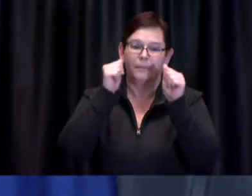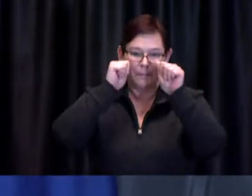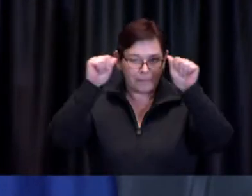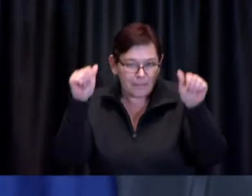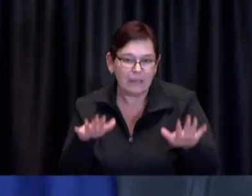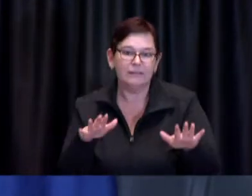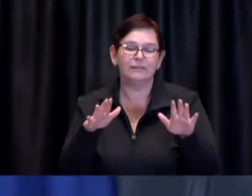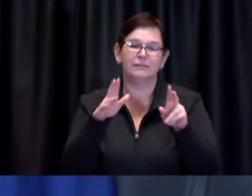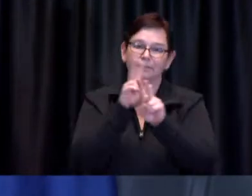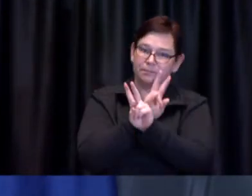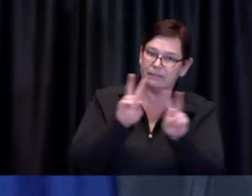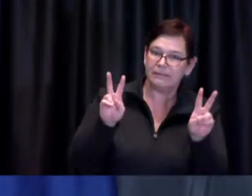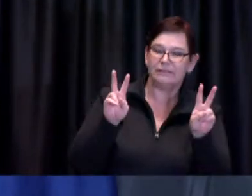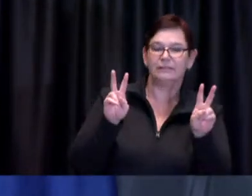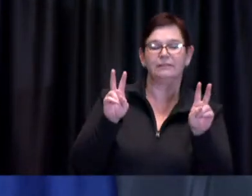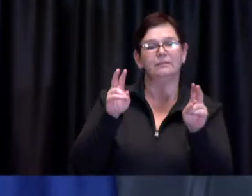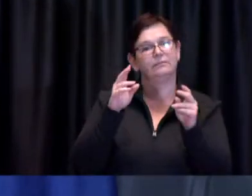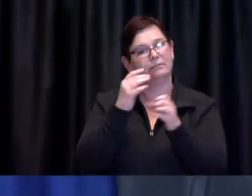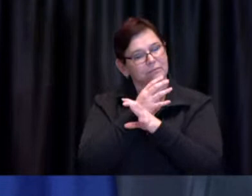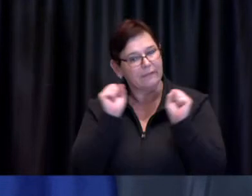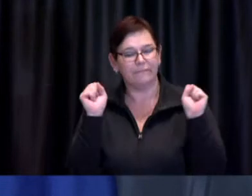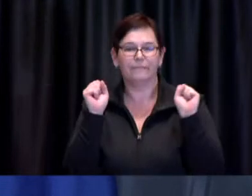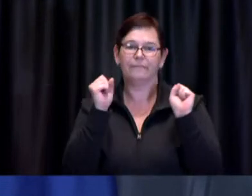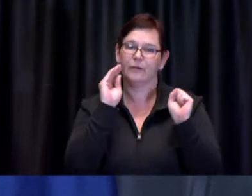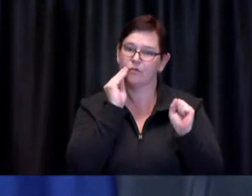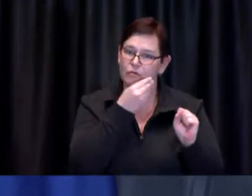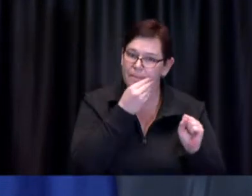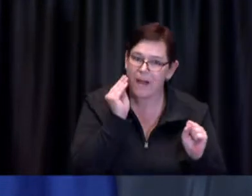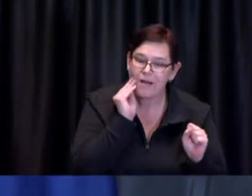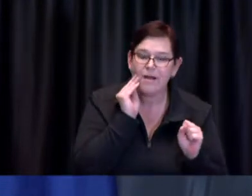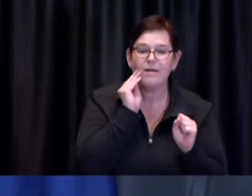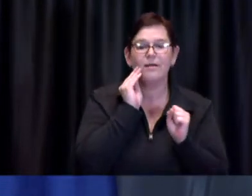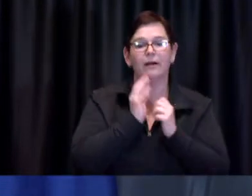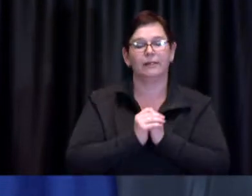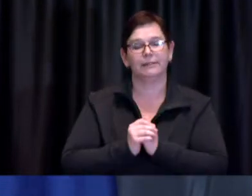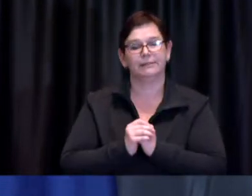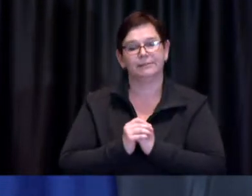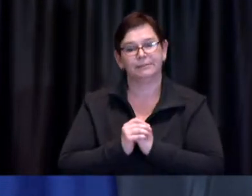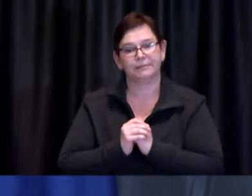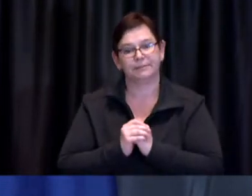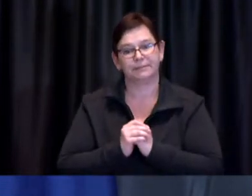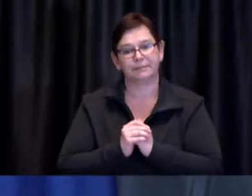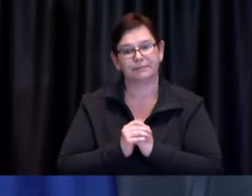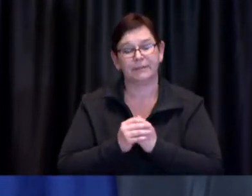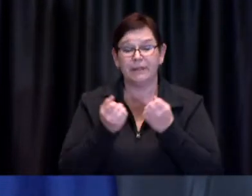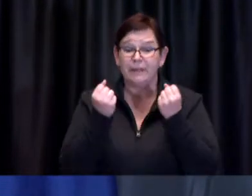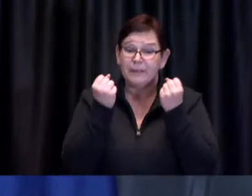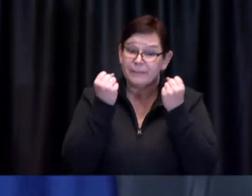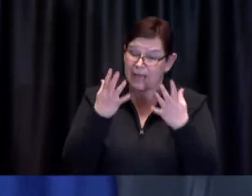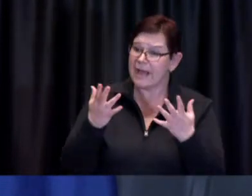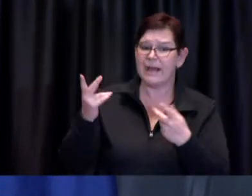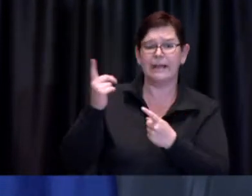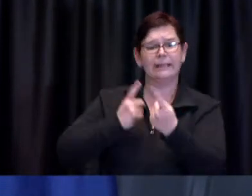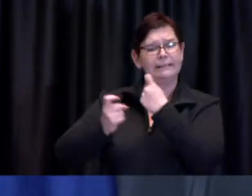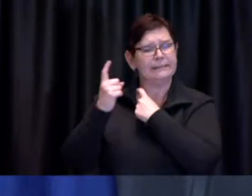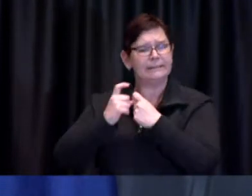Ramadan Mubarak to all celebrating Ramadan in our city. We've had a number of inquiries from mosques about the call to prayer.